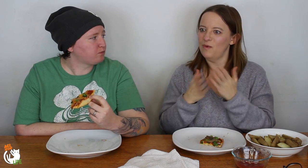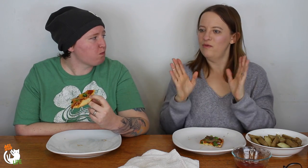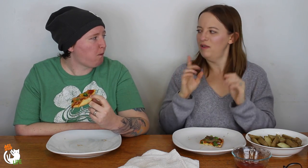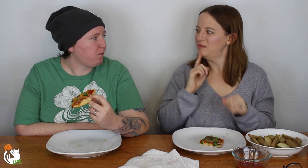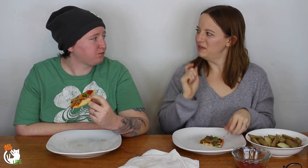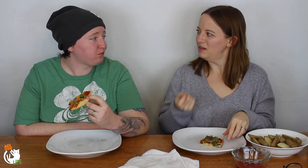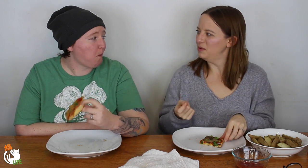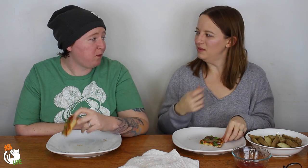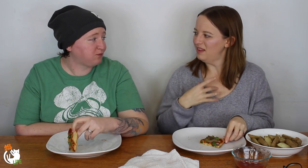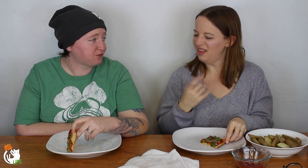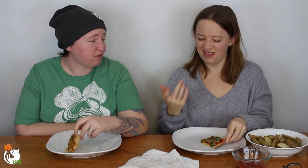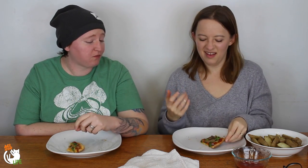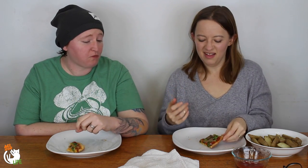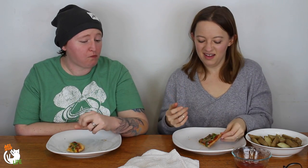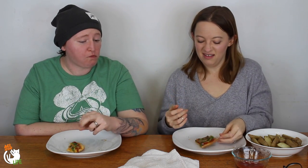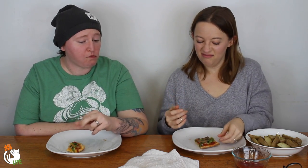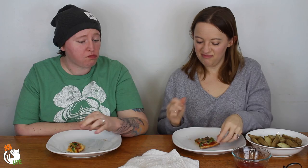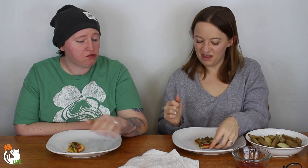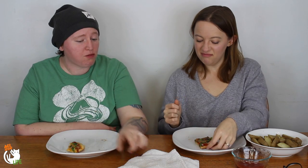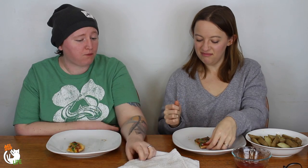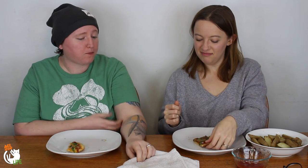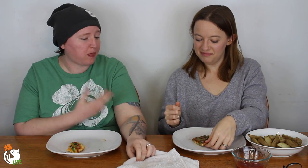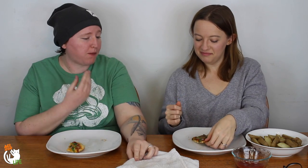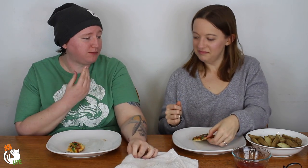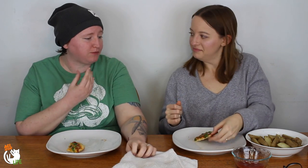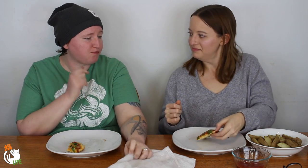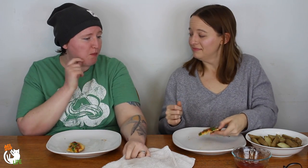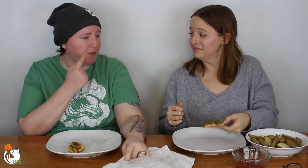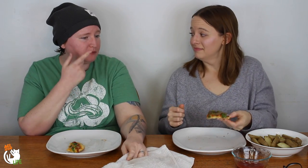I think overall it was a really good show. I like it a lot.